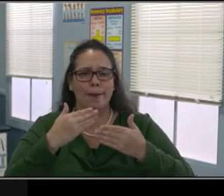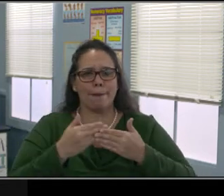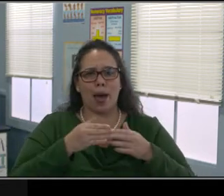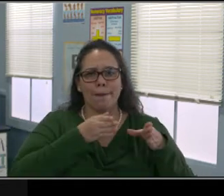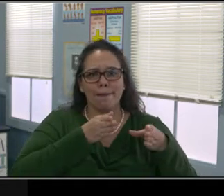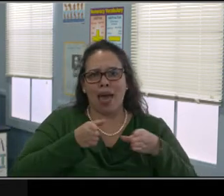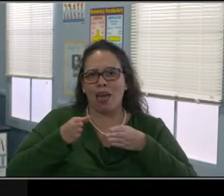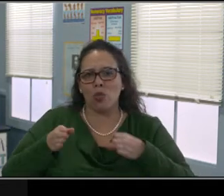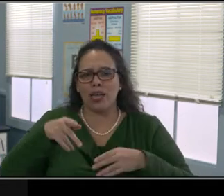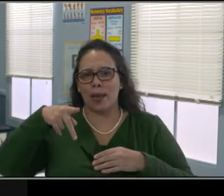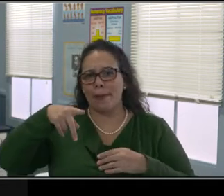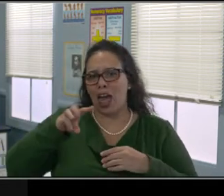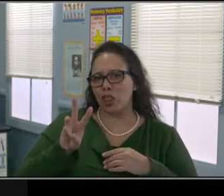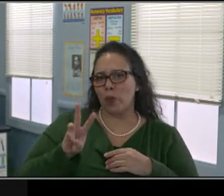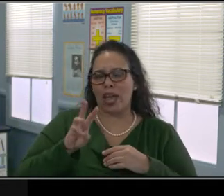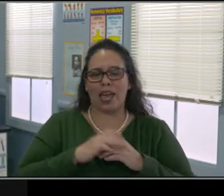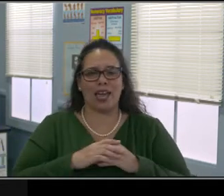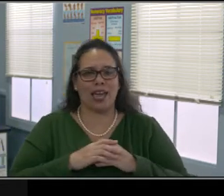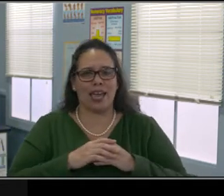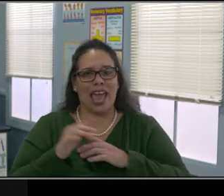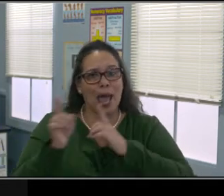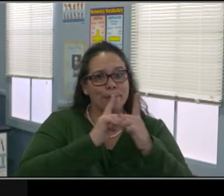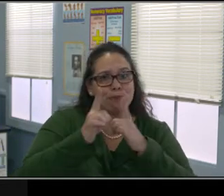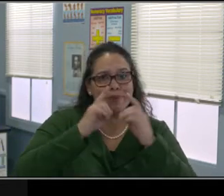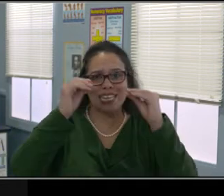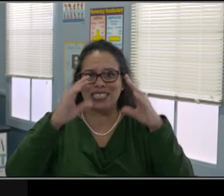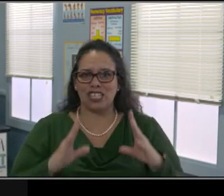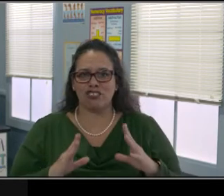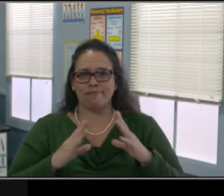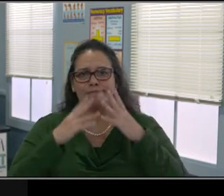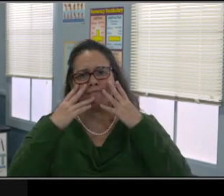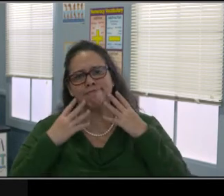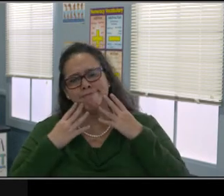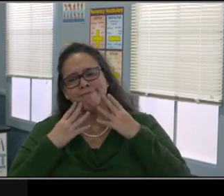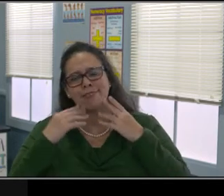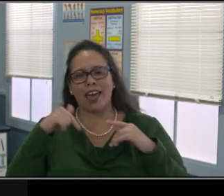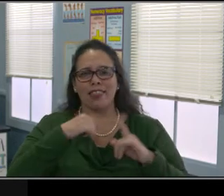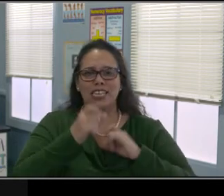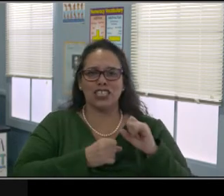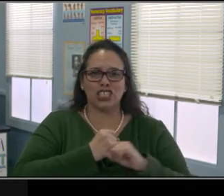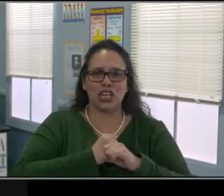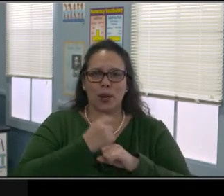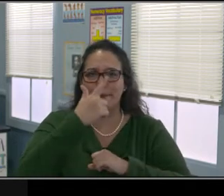So the first school choice that is happening is our high school. So our eighth to ninth.